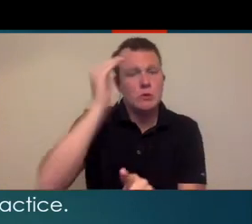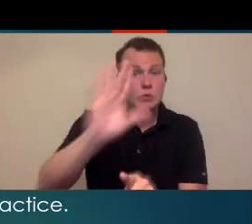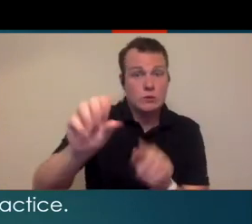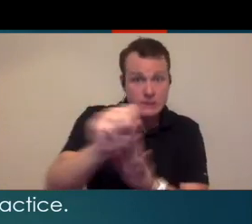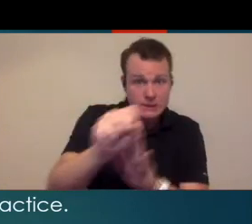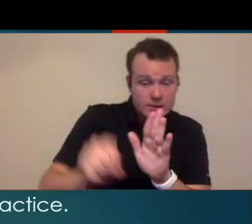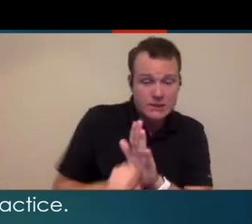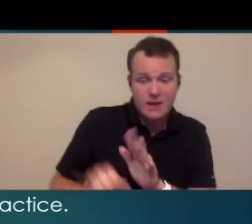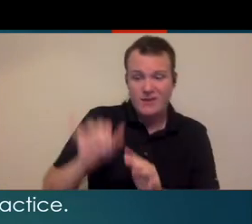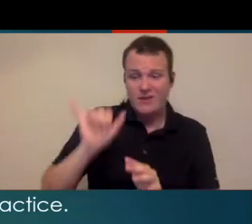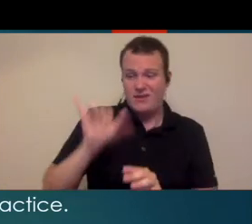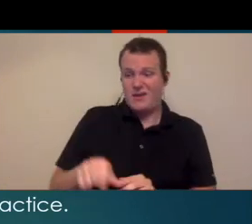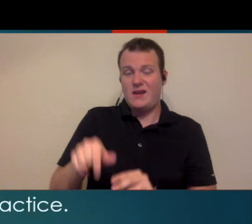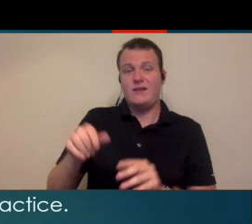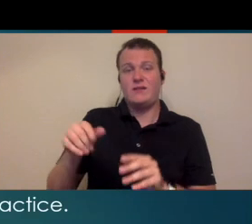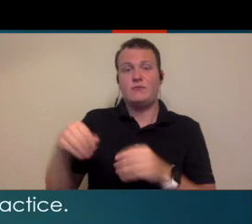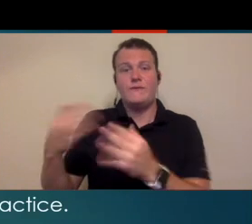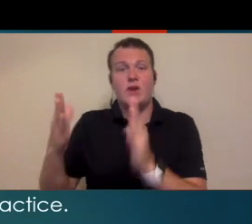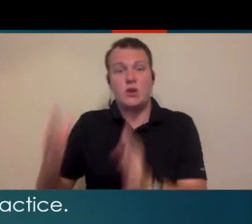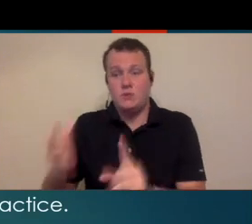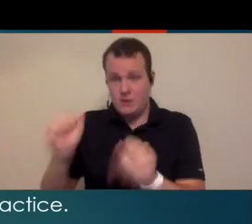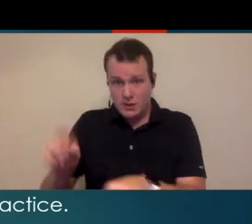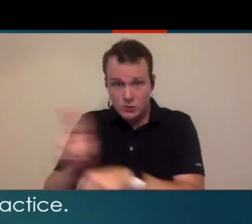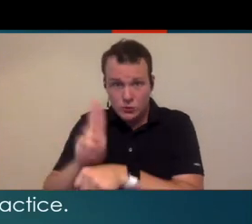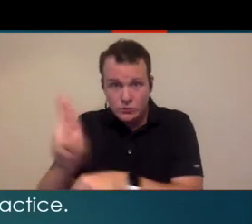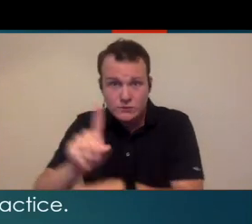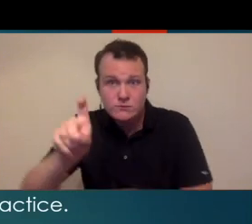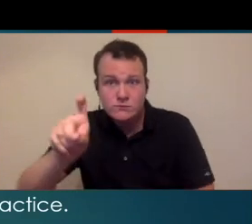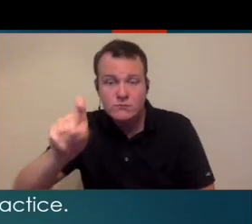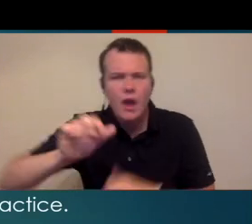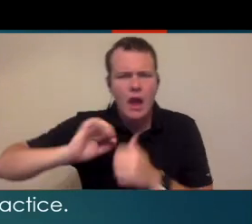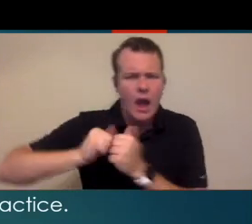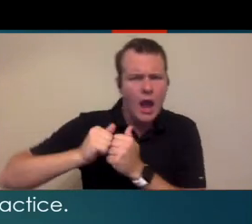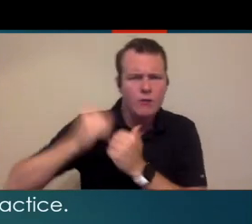practicing you understand whether or not those providers can be utilized and if